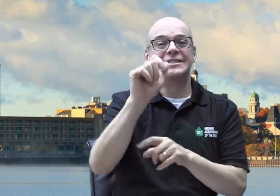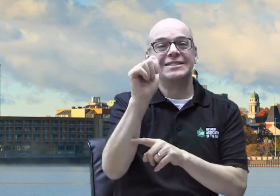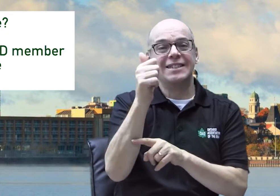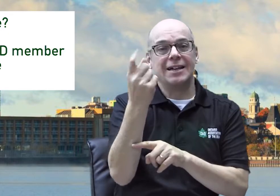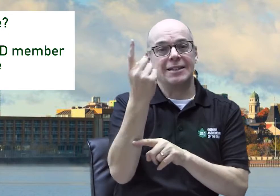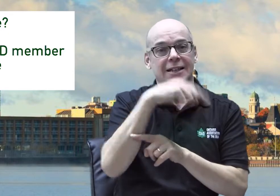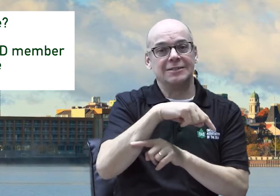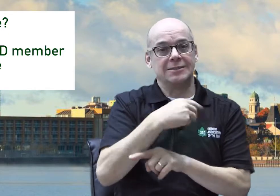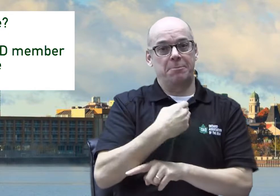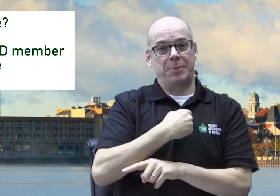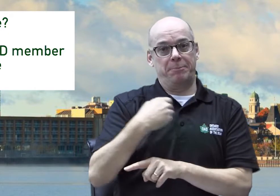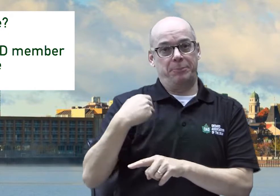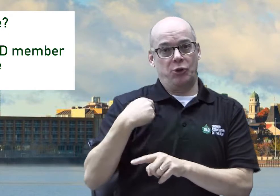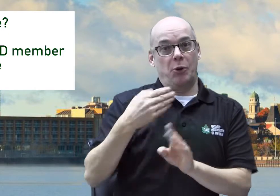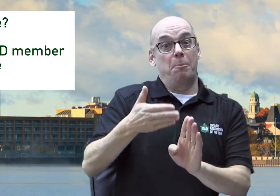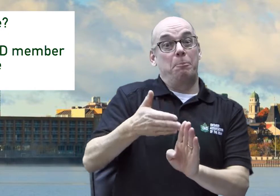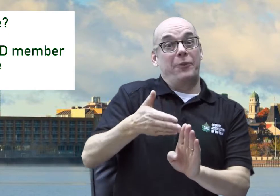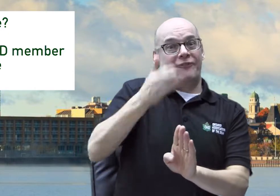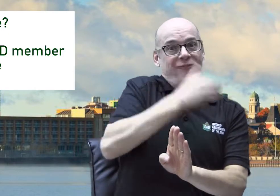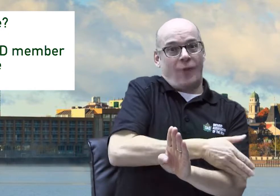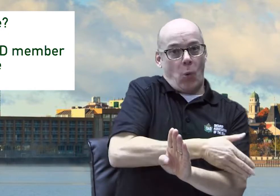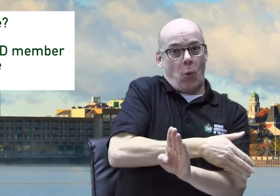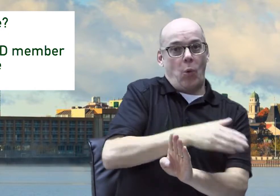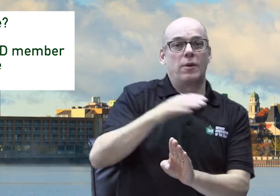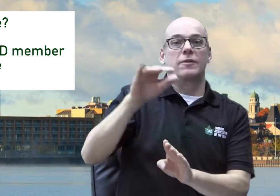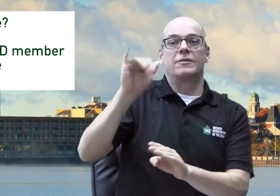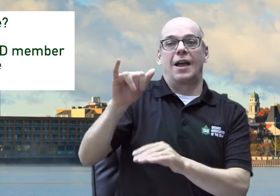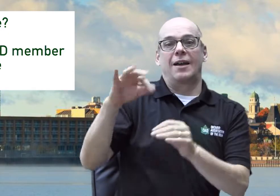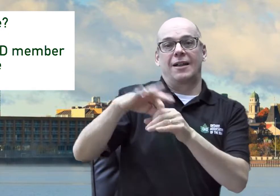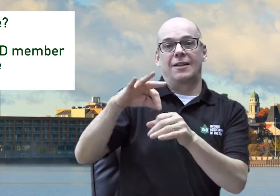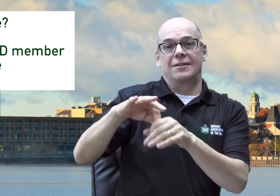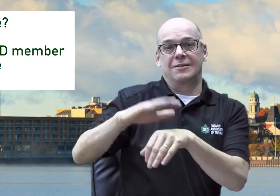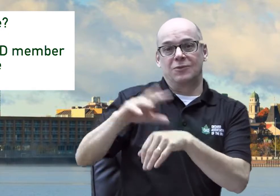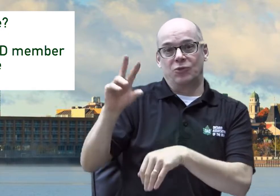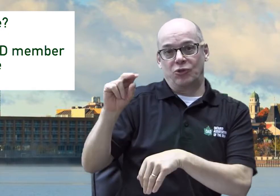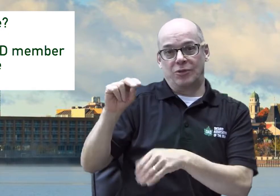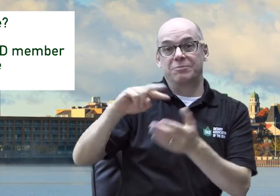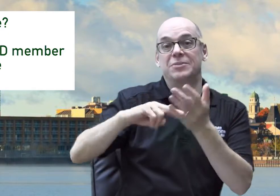a member 10 days BEFORE the election on 30th.